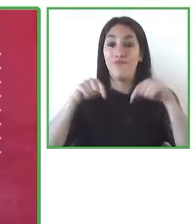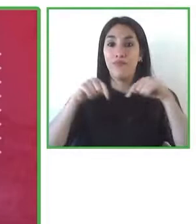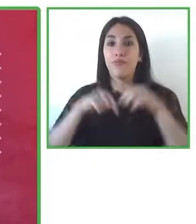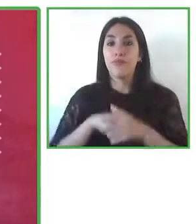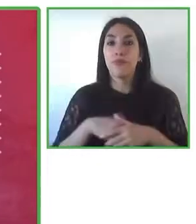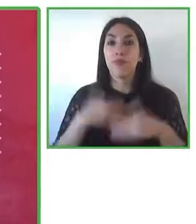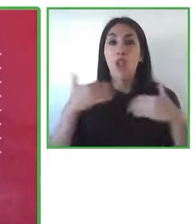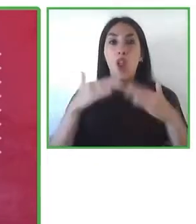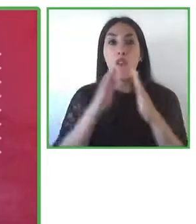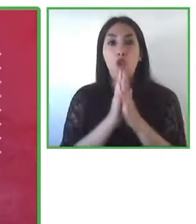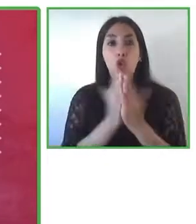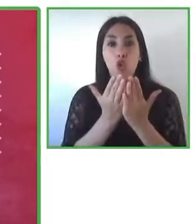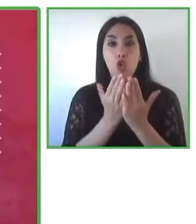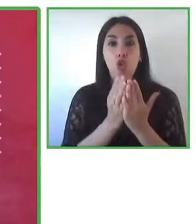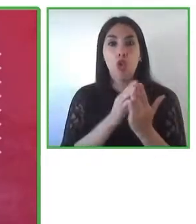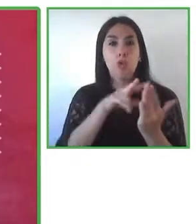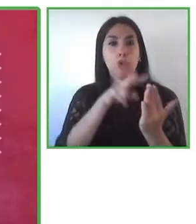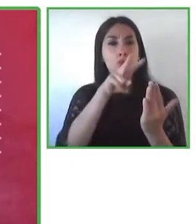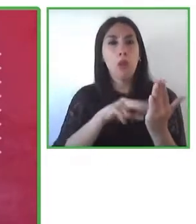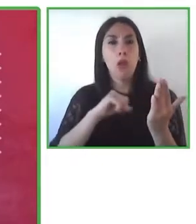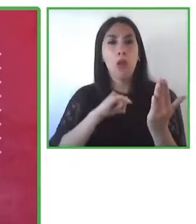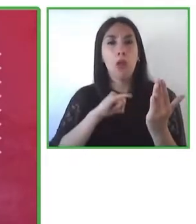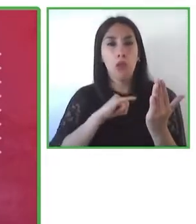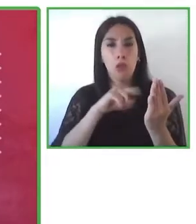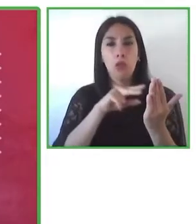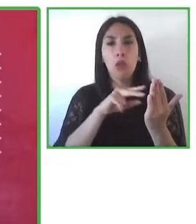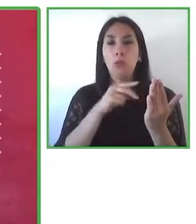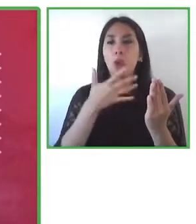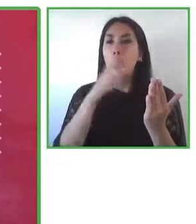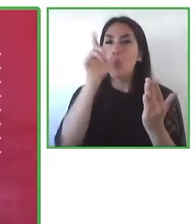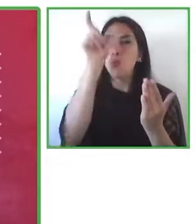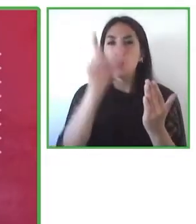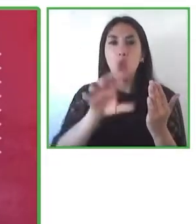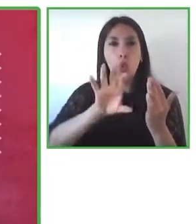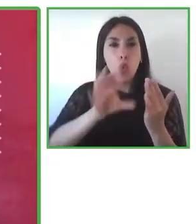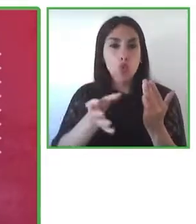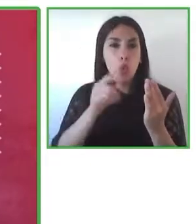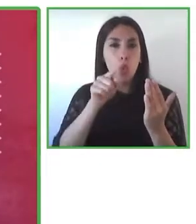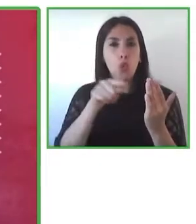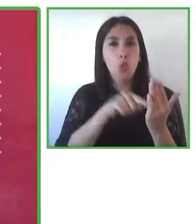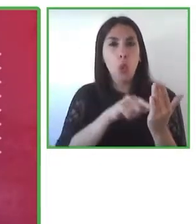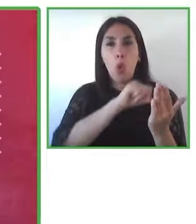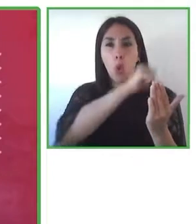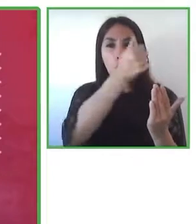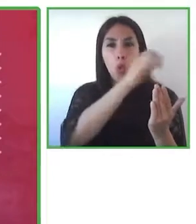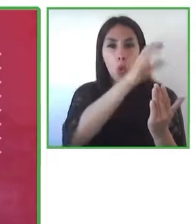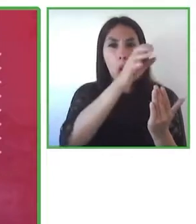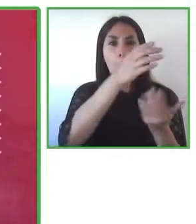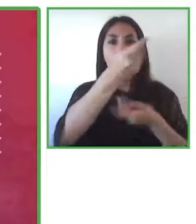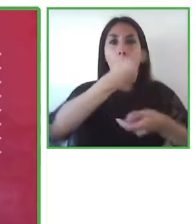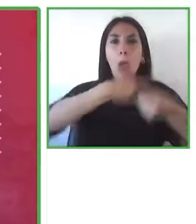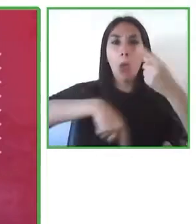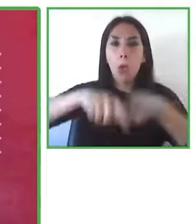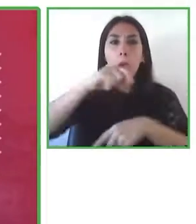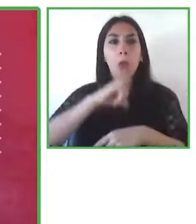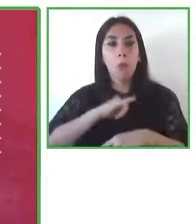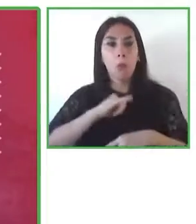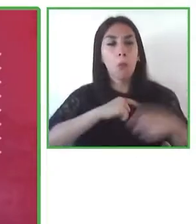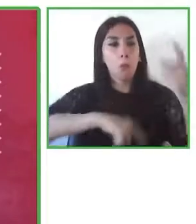so that different countries can share that information globally and that has really optimized the use of resources